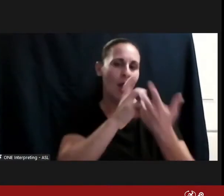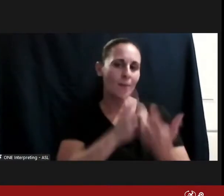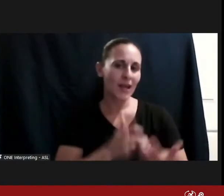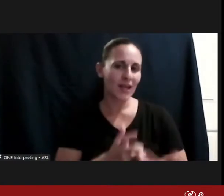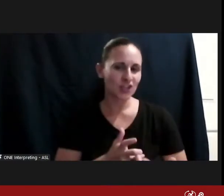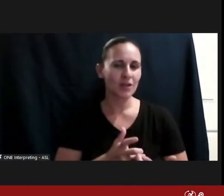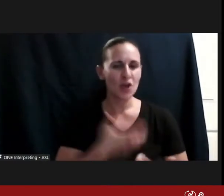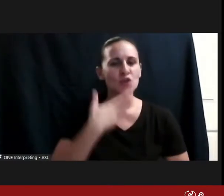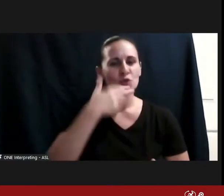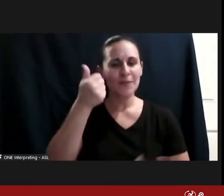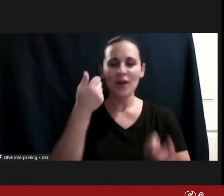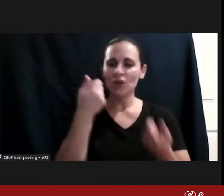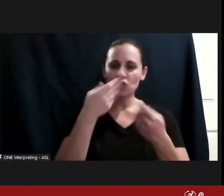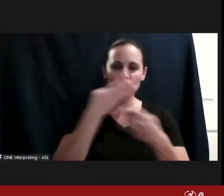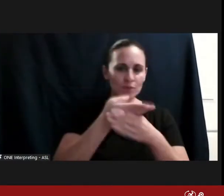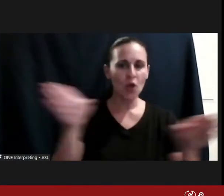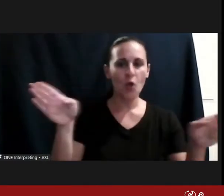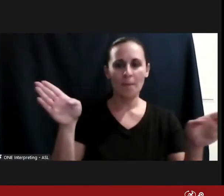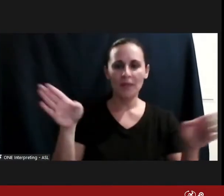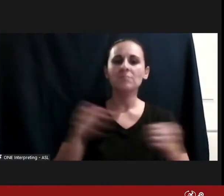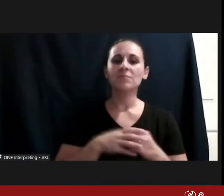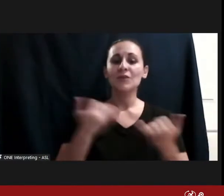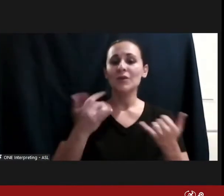I will leave it at that and turn it back over to you and say that I look forward to